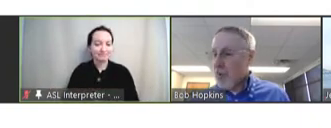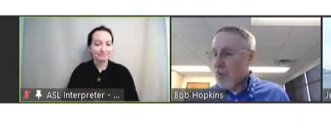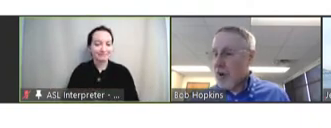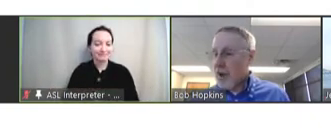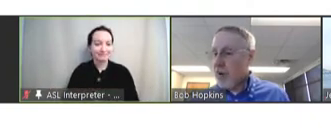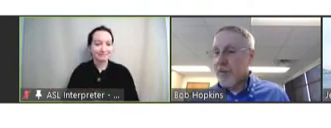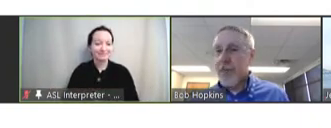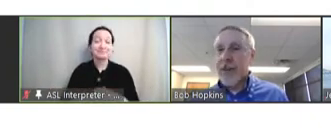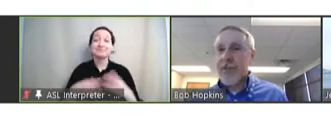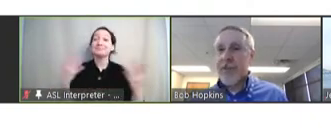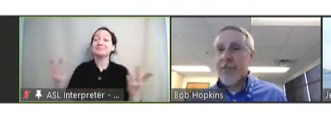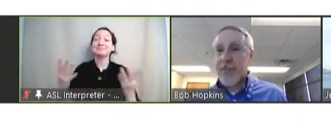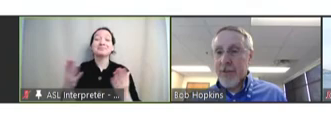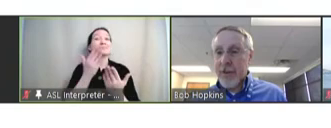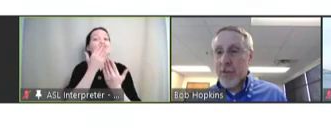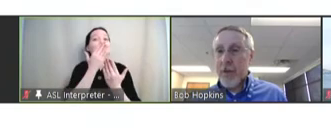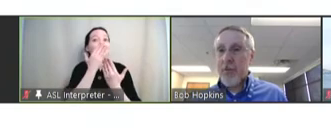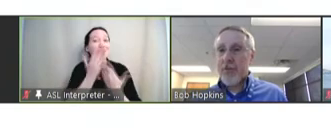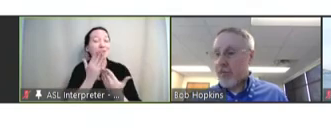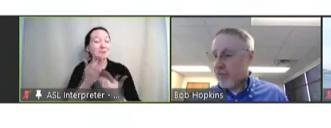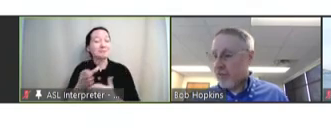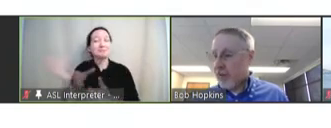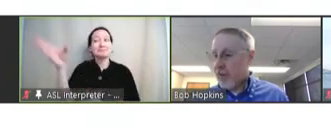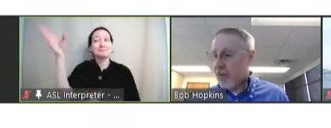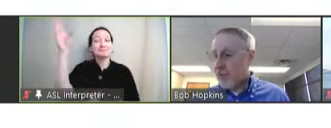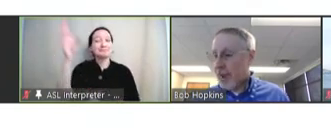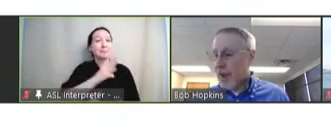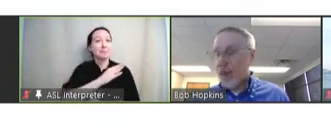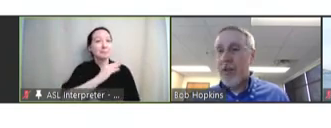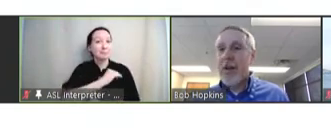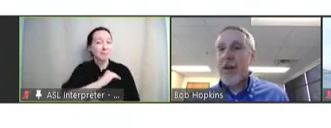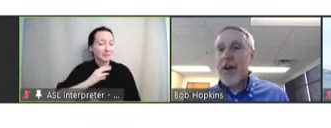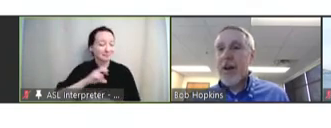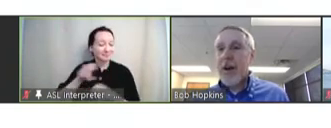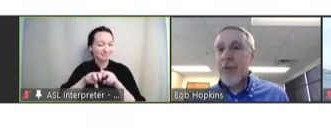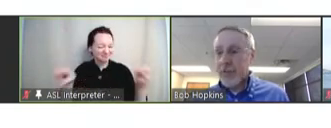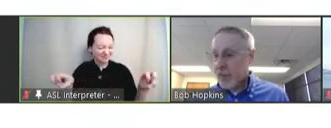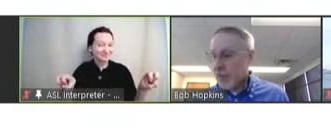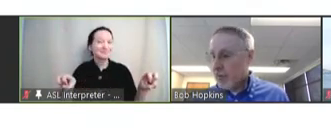Well, I want to thank my fellow members of this panel. I want to thank the members of the